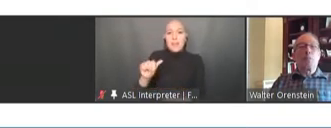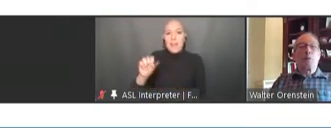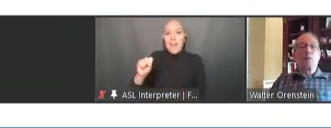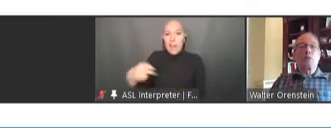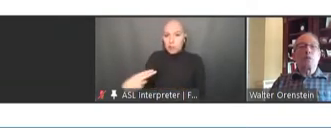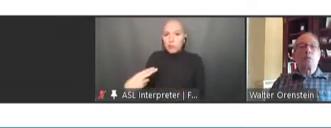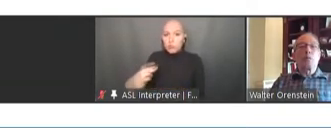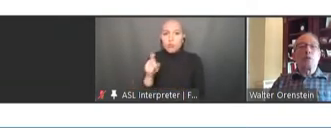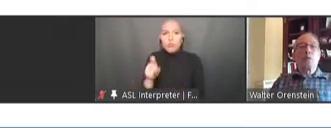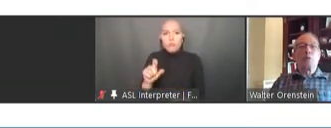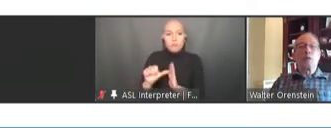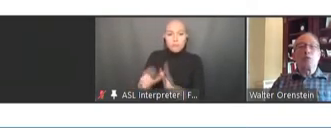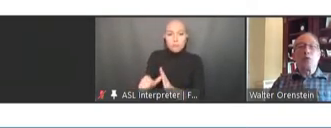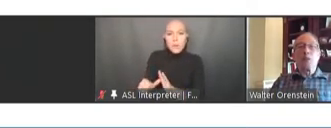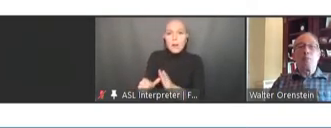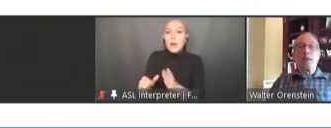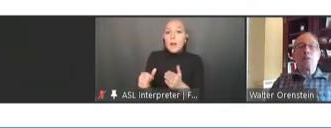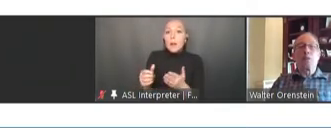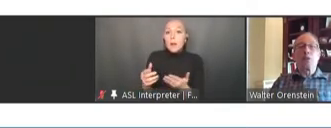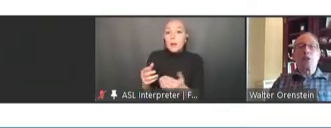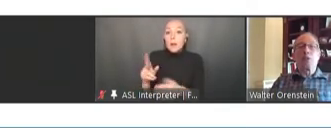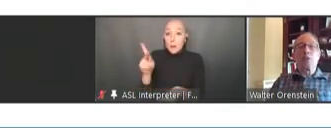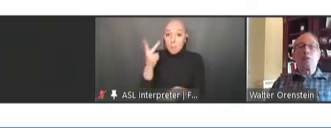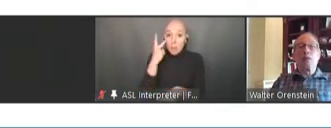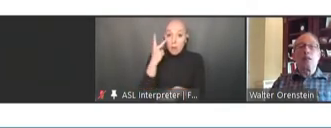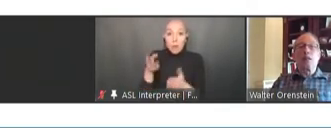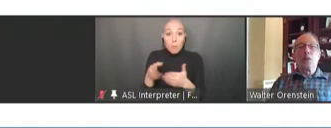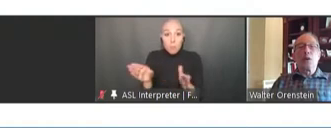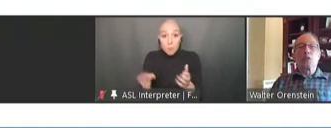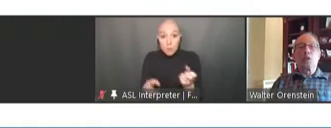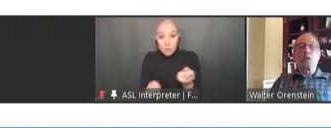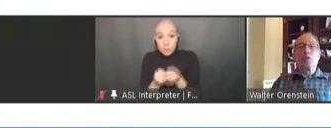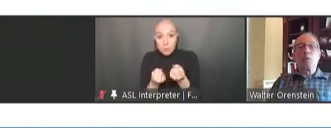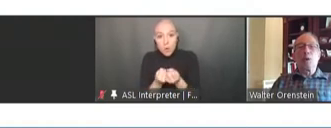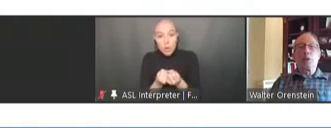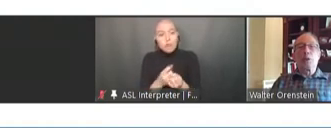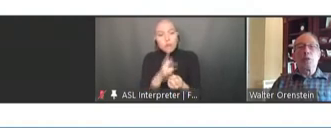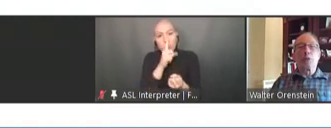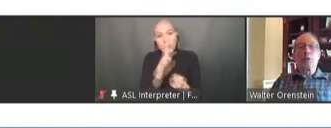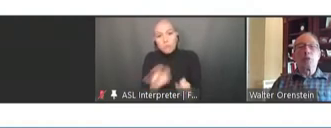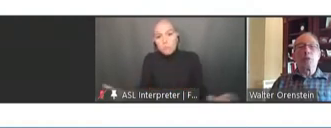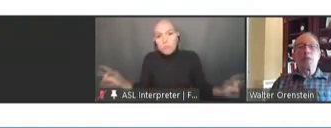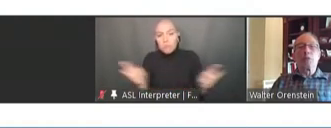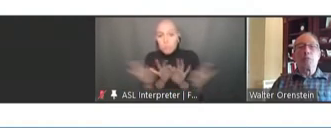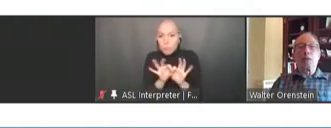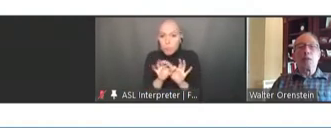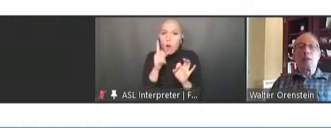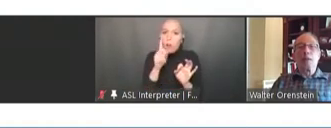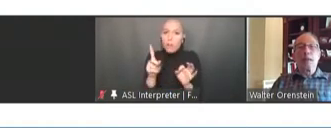and public support is fundamental to achieving those goals for polio, measles, and rubella.